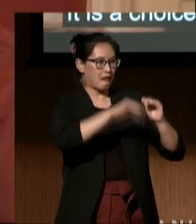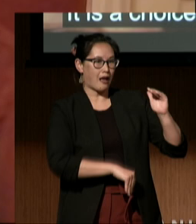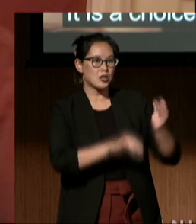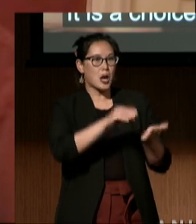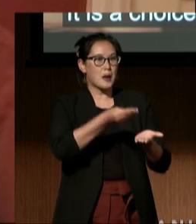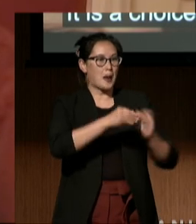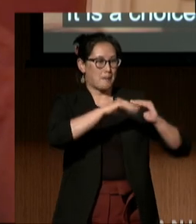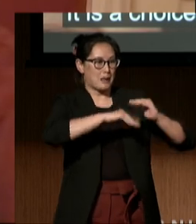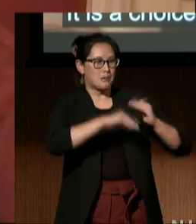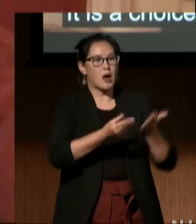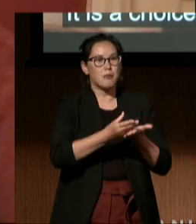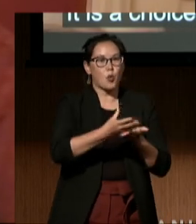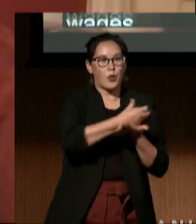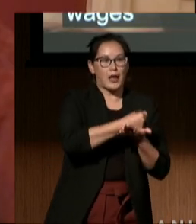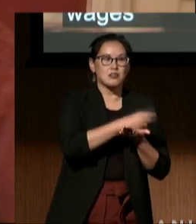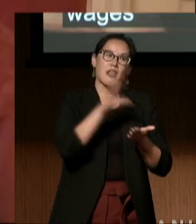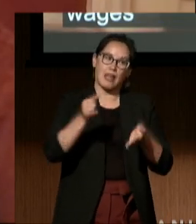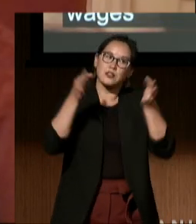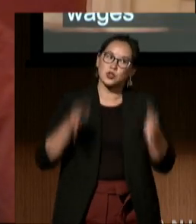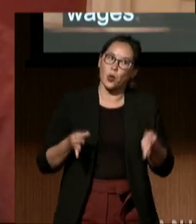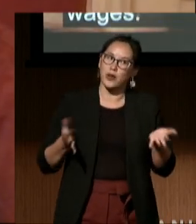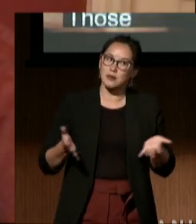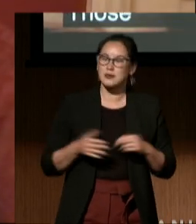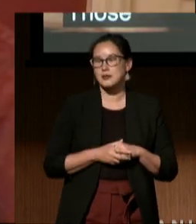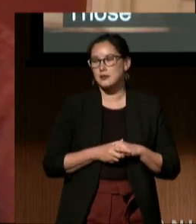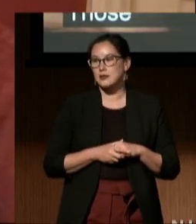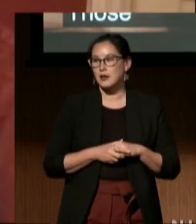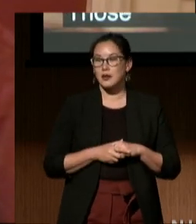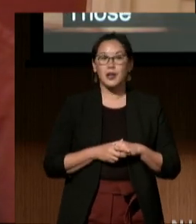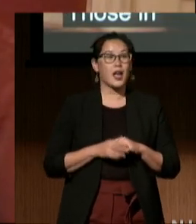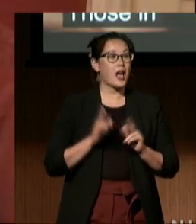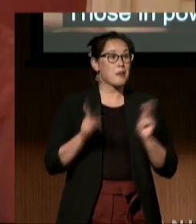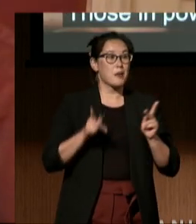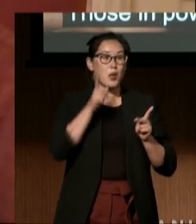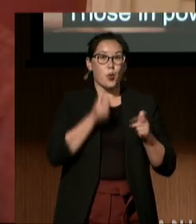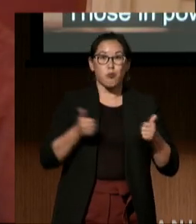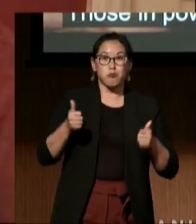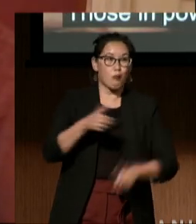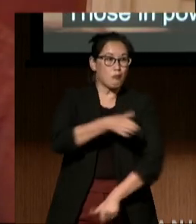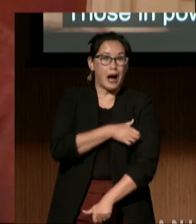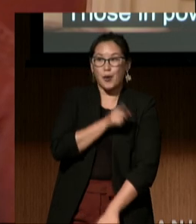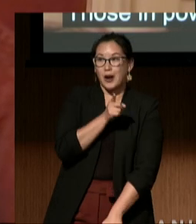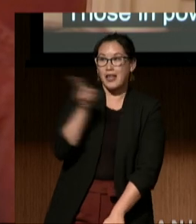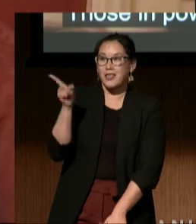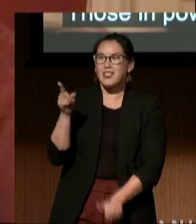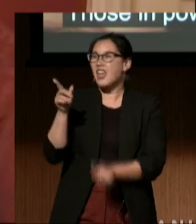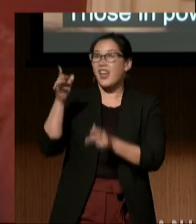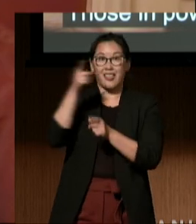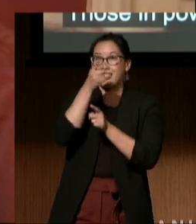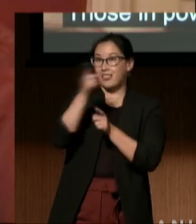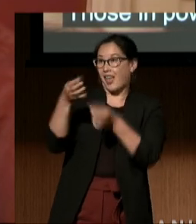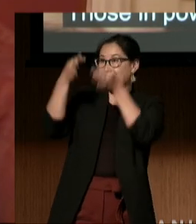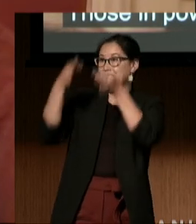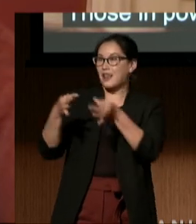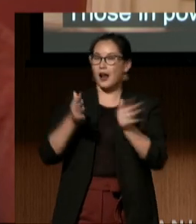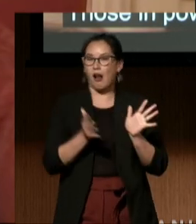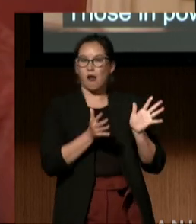Those in power have chosen to leave behind huge portions of the population in order